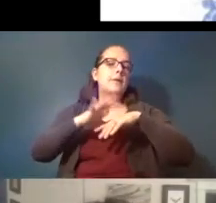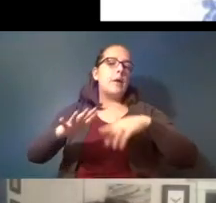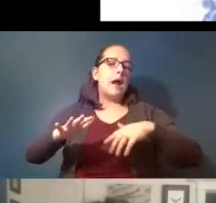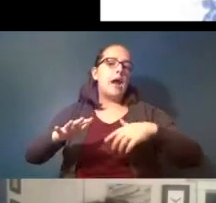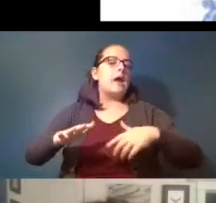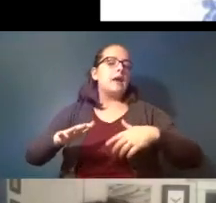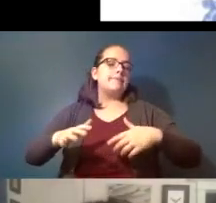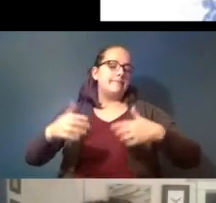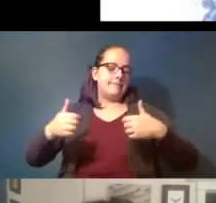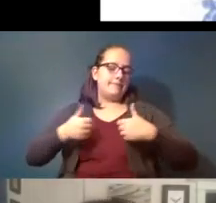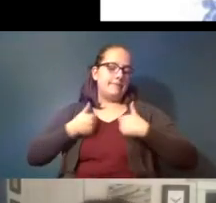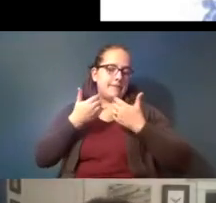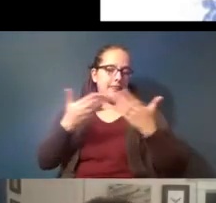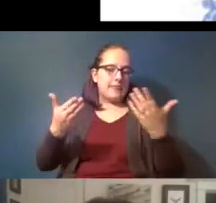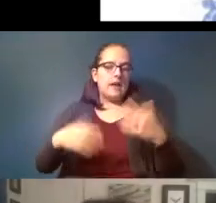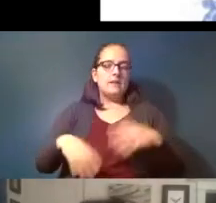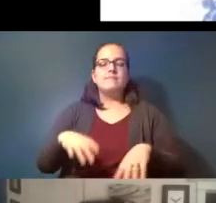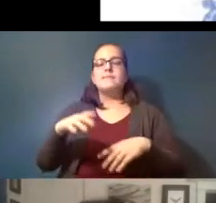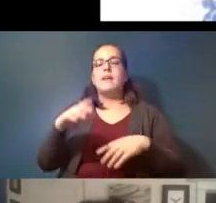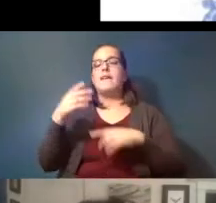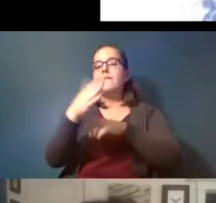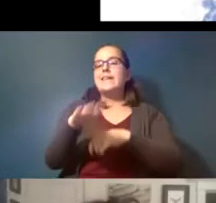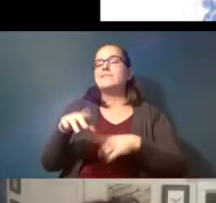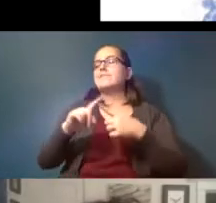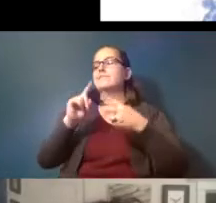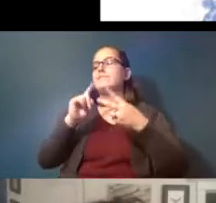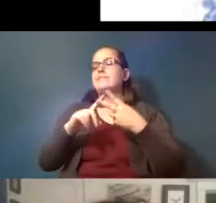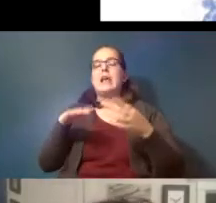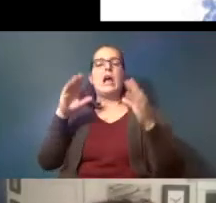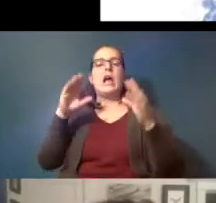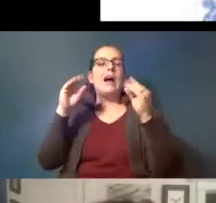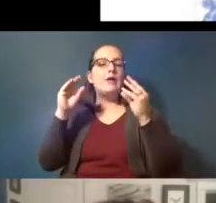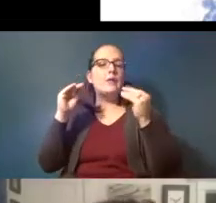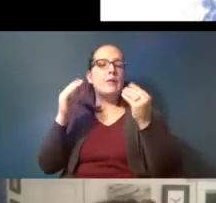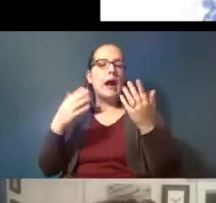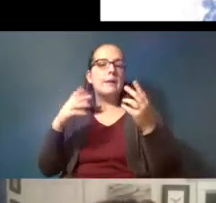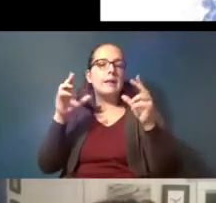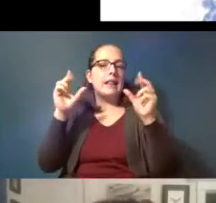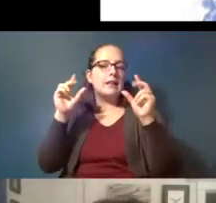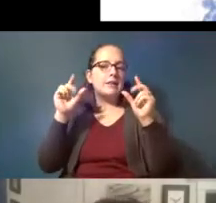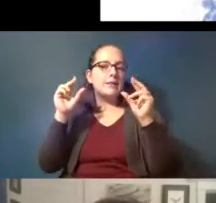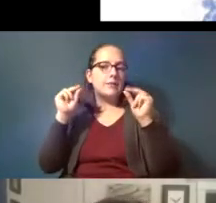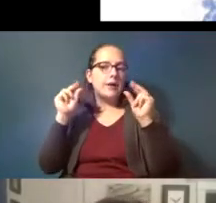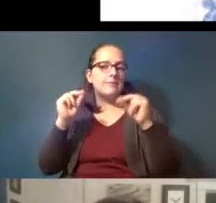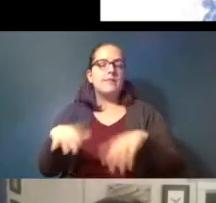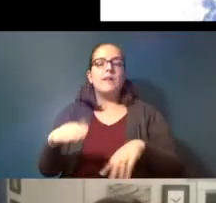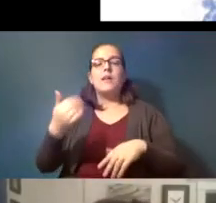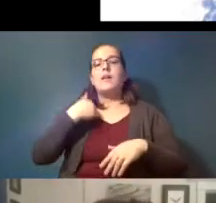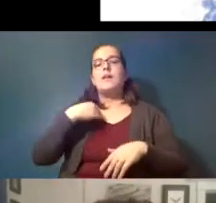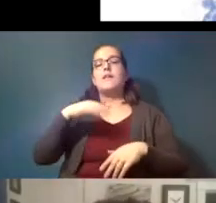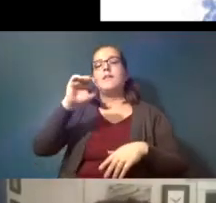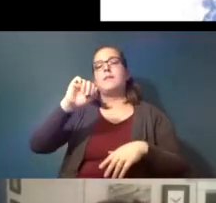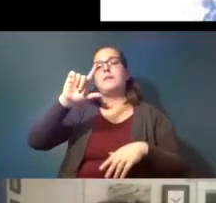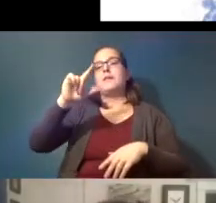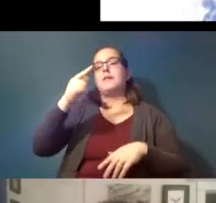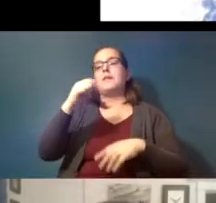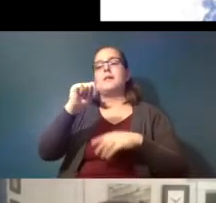to invertebrates like crabs i think they even have they have an algal species on there and